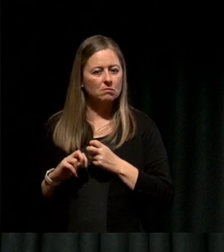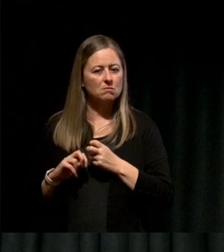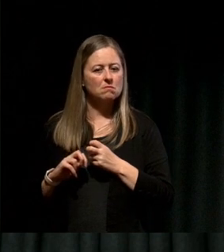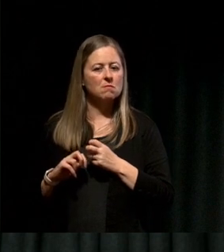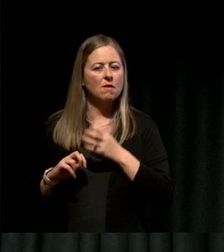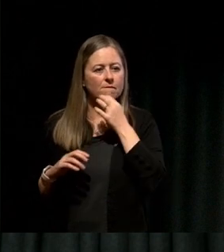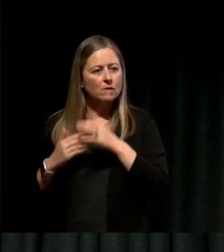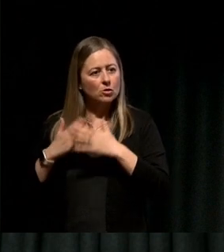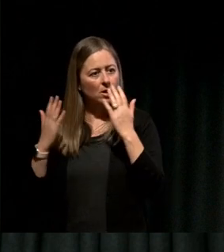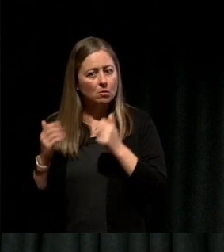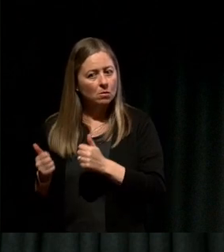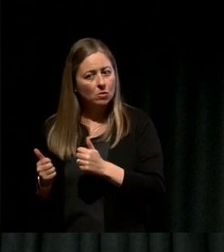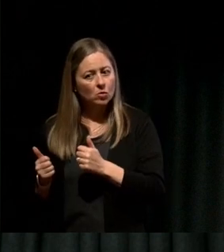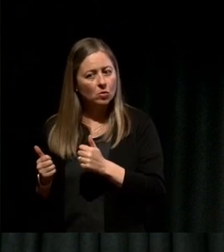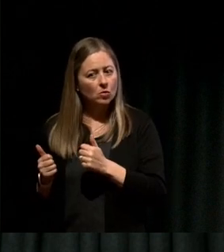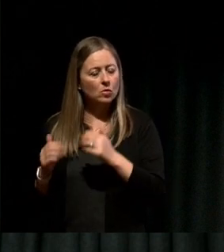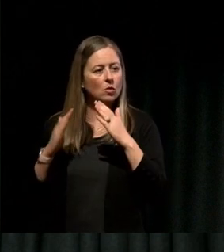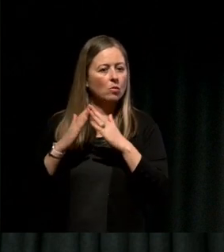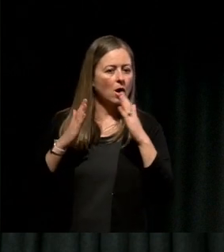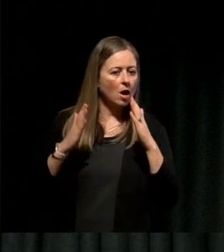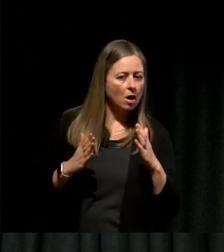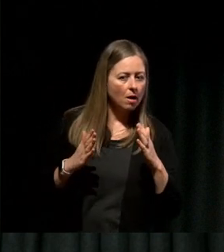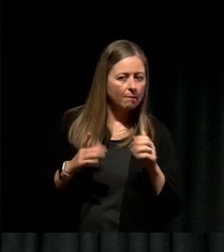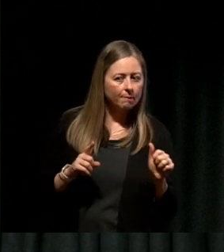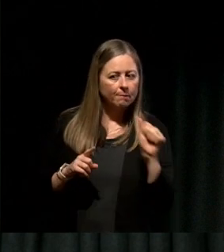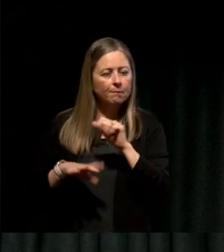and then we took him home and we went for a checkup, and he had to go straight to the